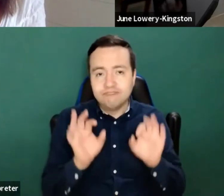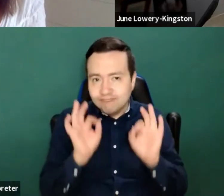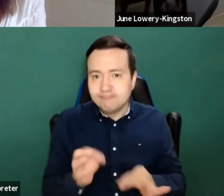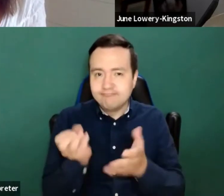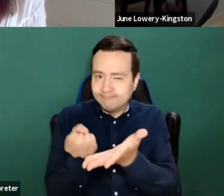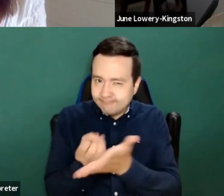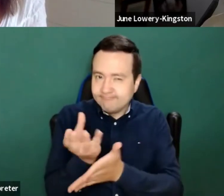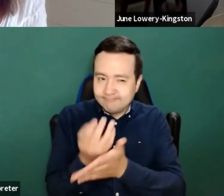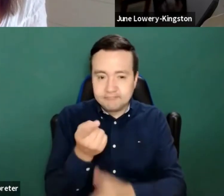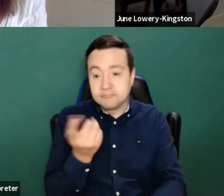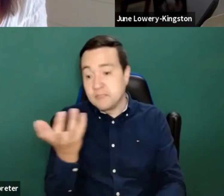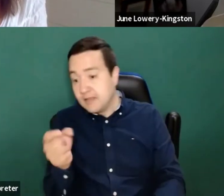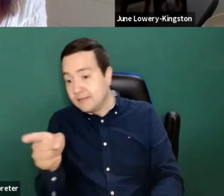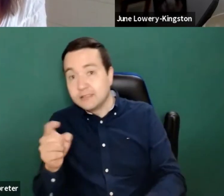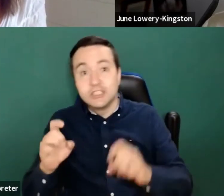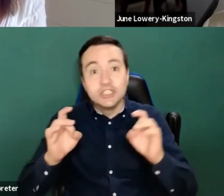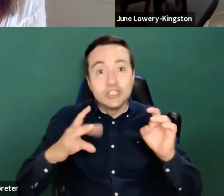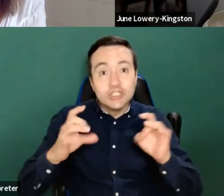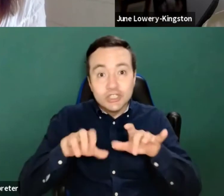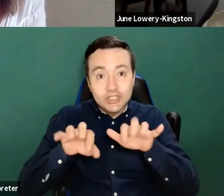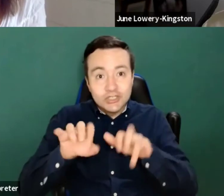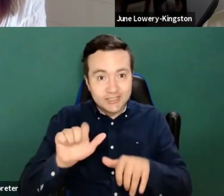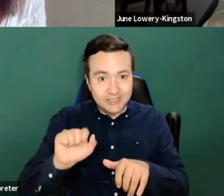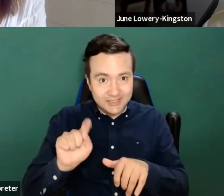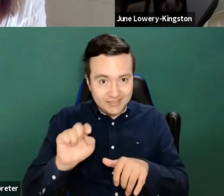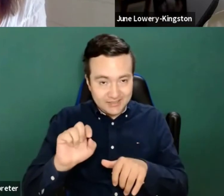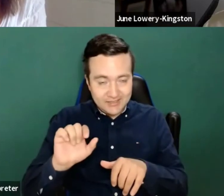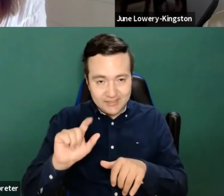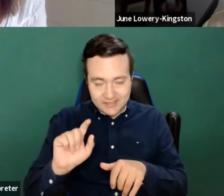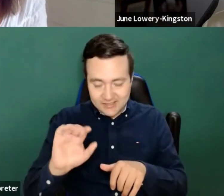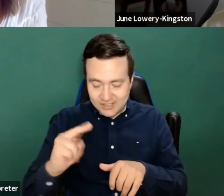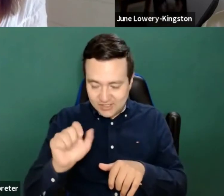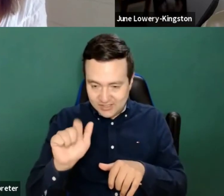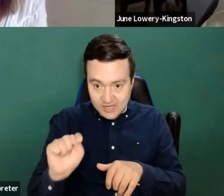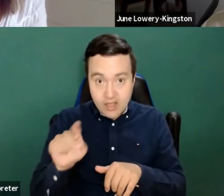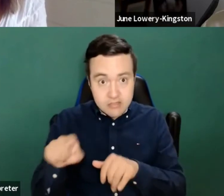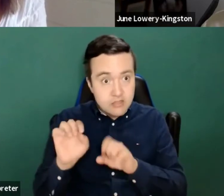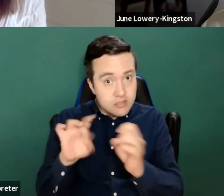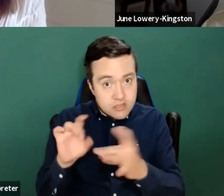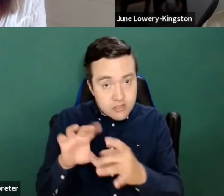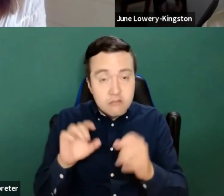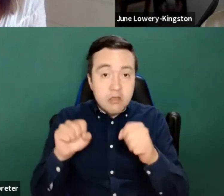chat where through those pages, you can come to a link of all the monitoring bodies that are active across Europe.